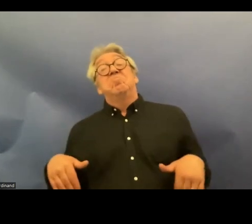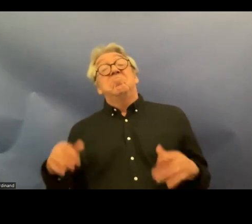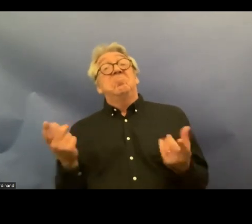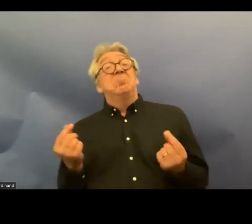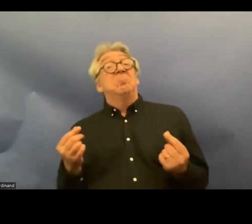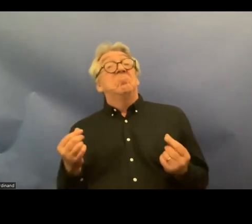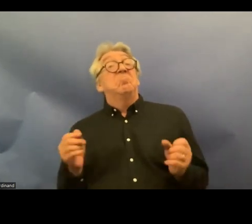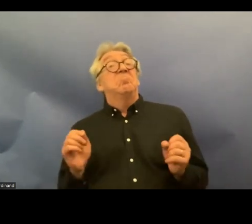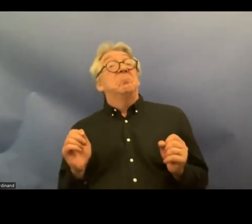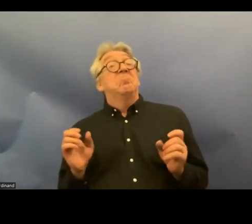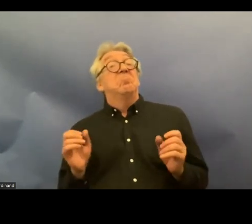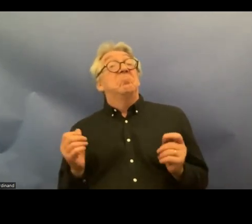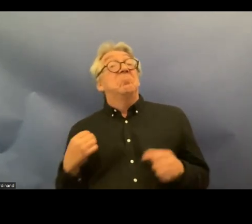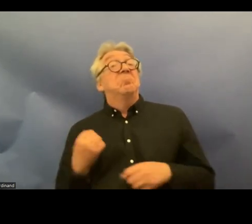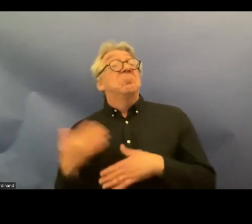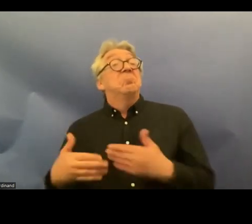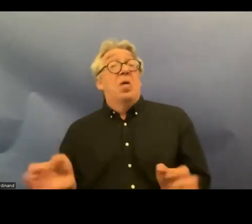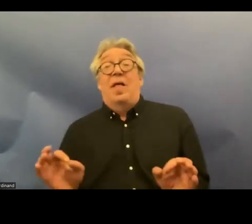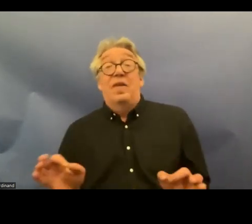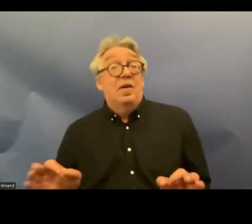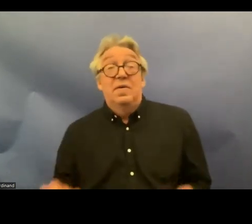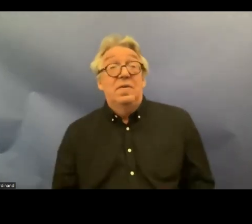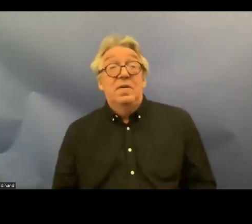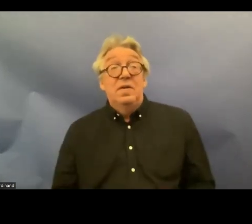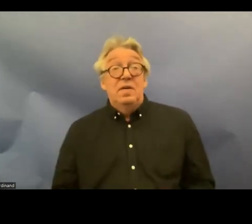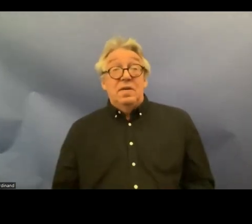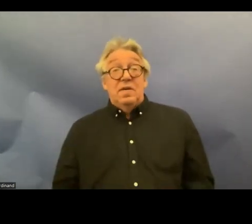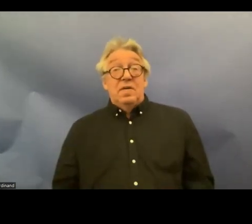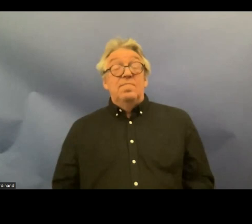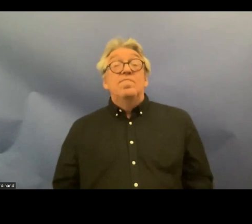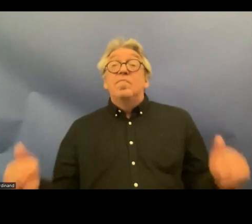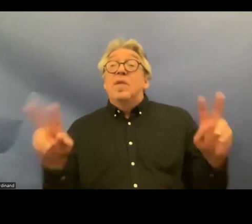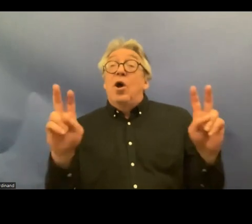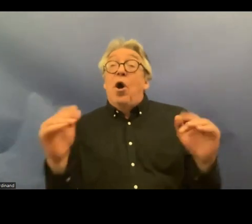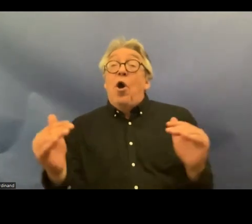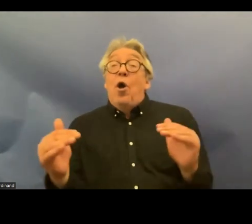situation even in the context of the reform of equality Act last Marine